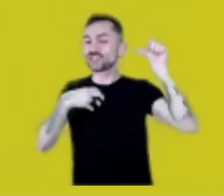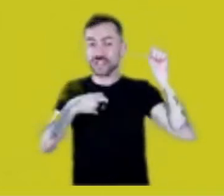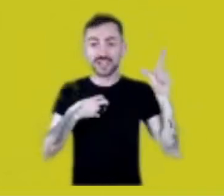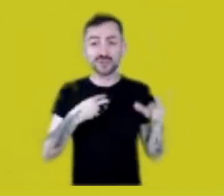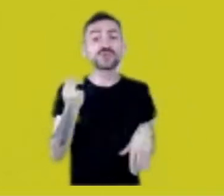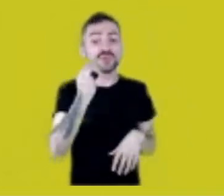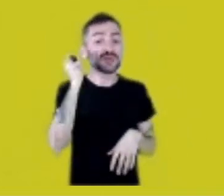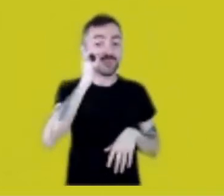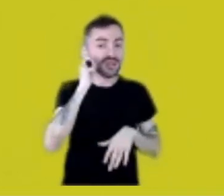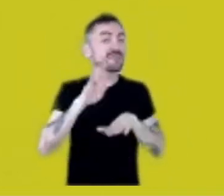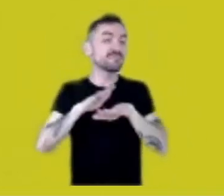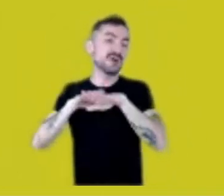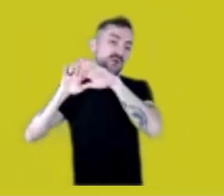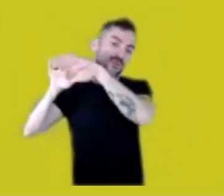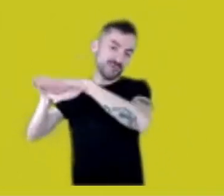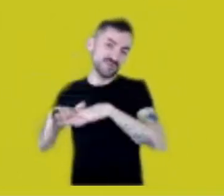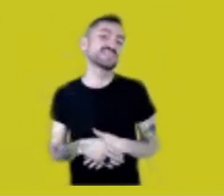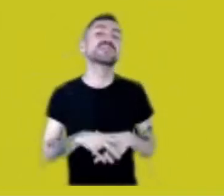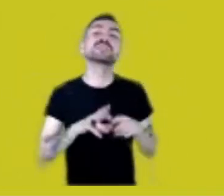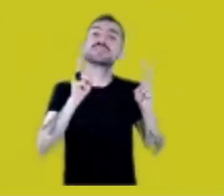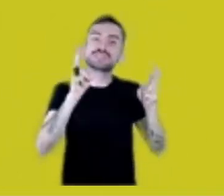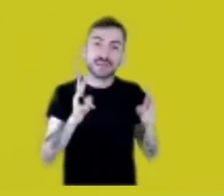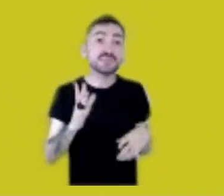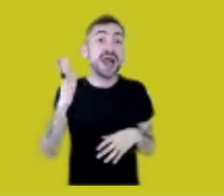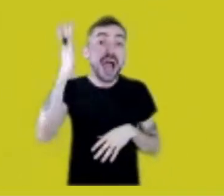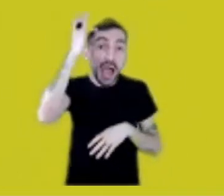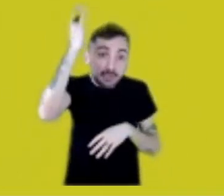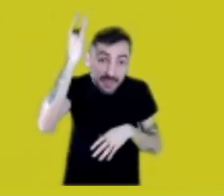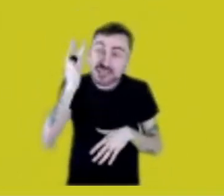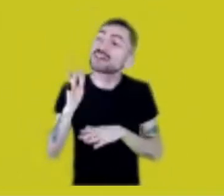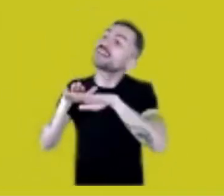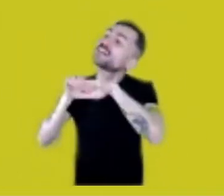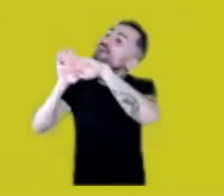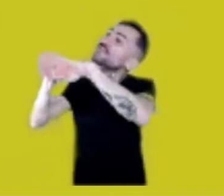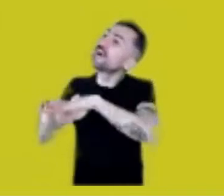So the next day, the men are very firm about their decisions,